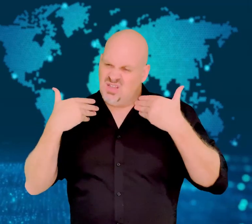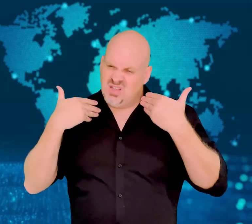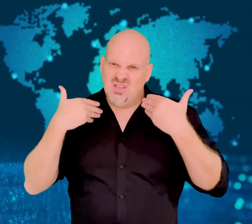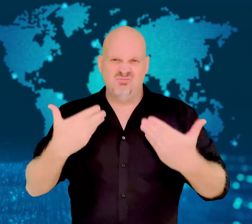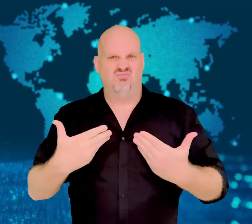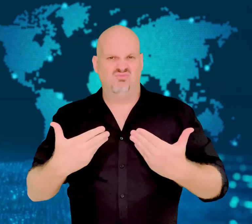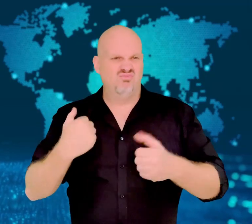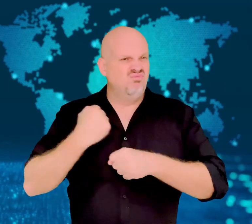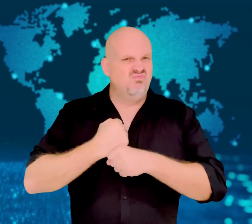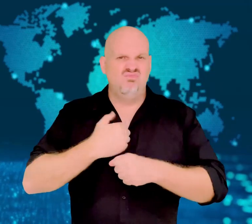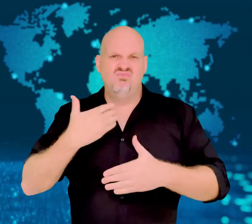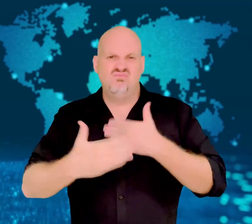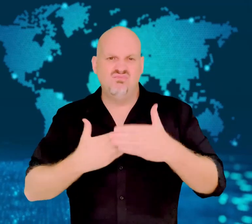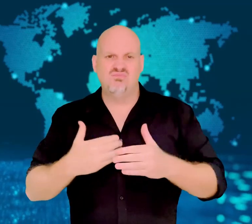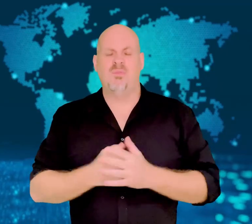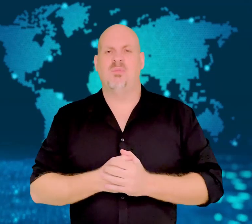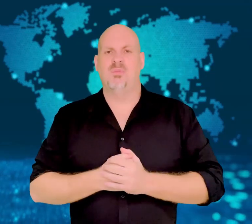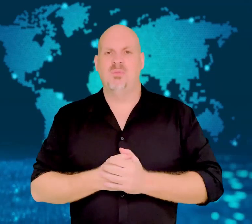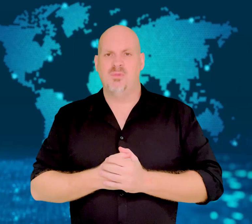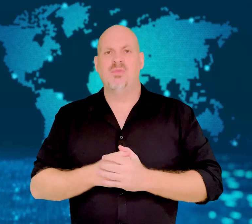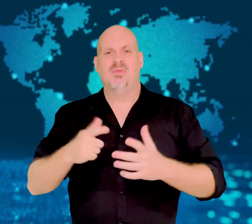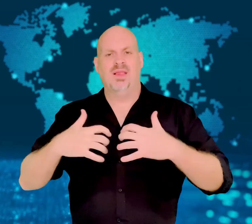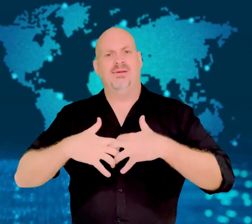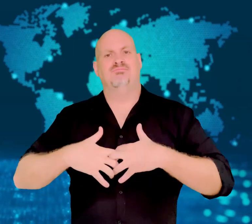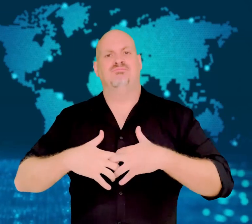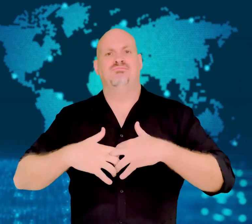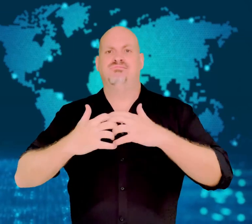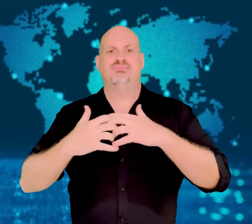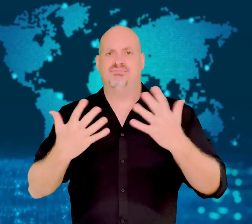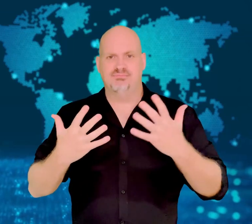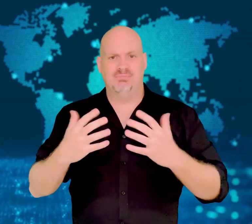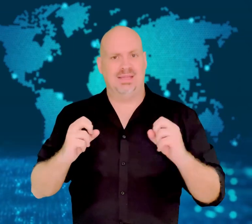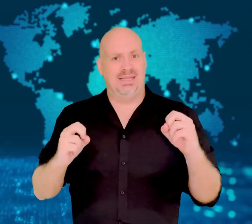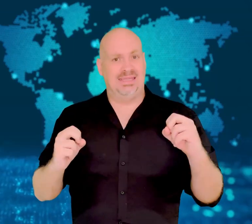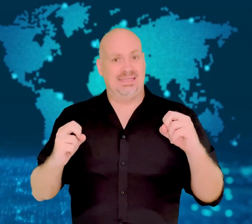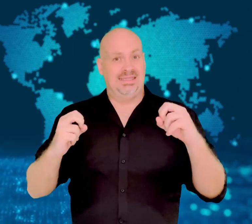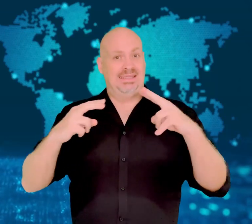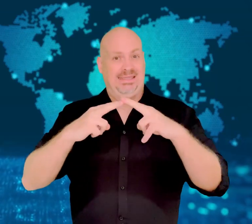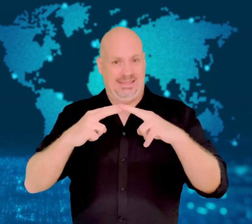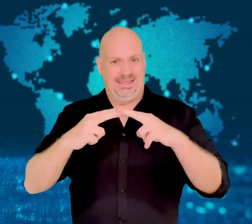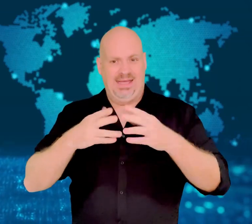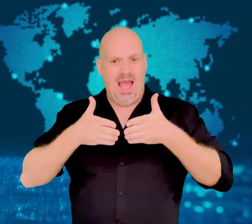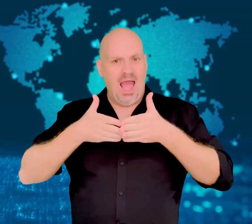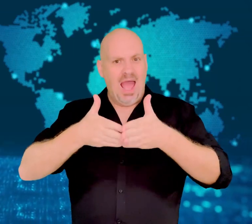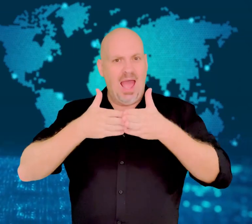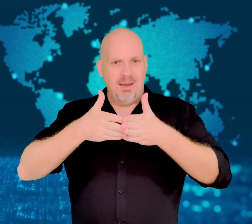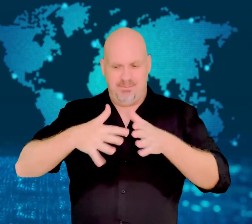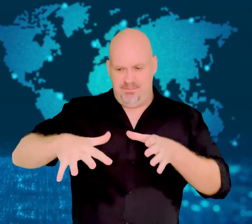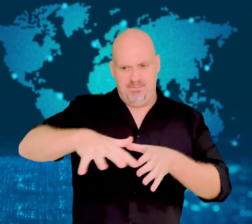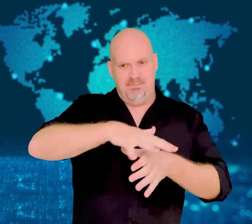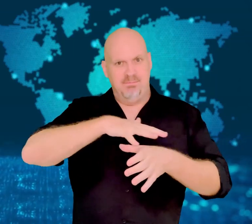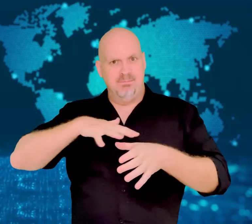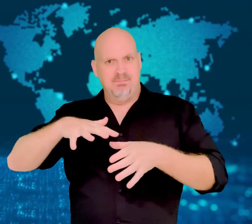he decided to do something about it.